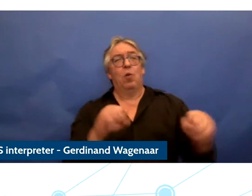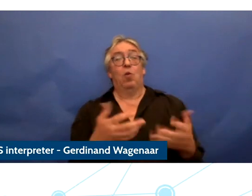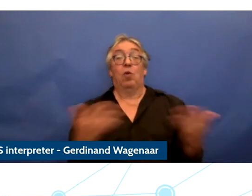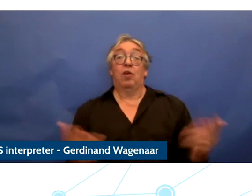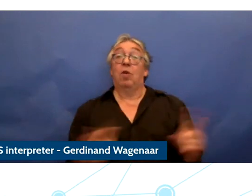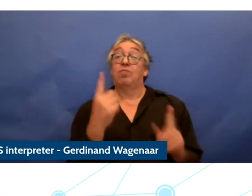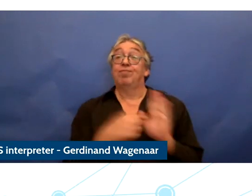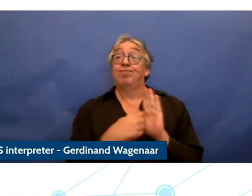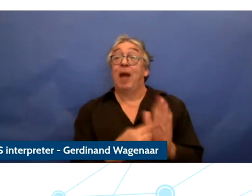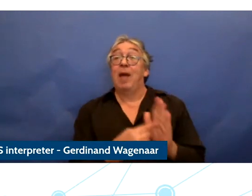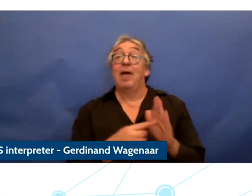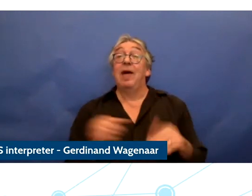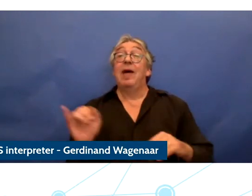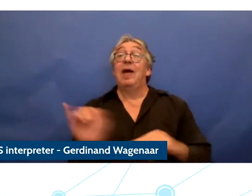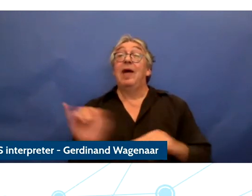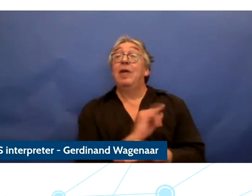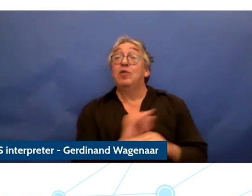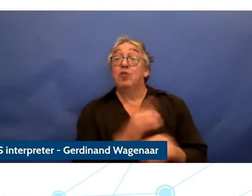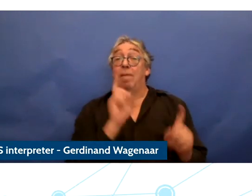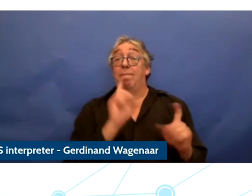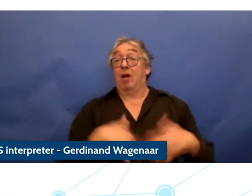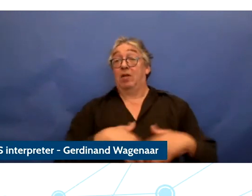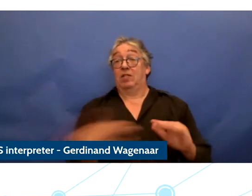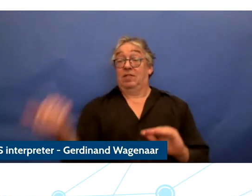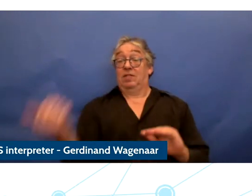give two examples examples it said that the industry should establishing